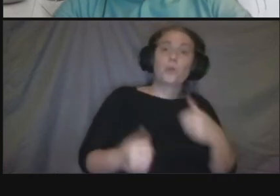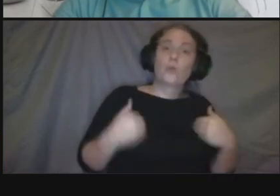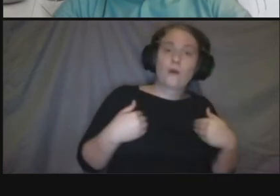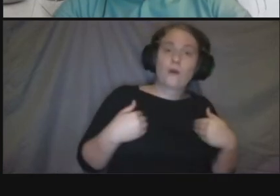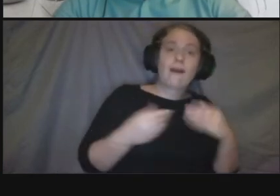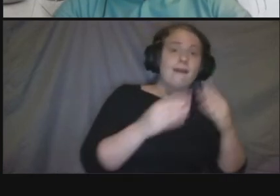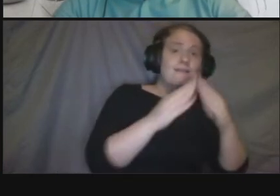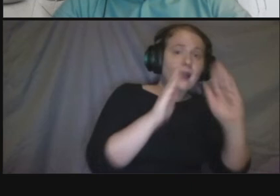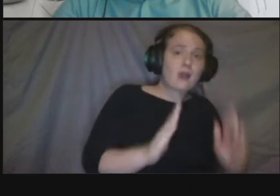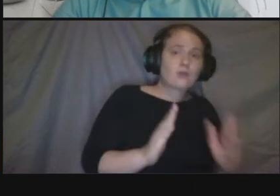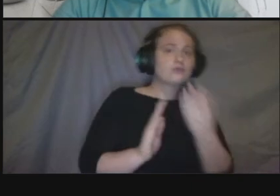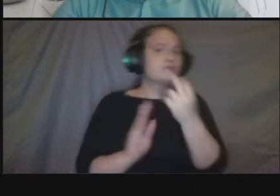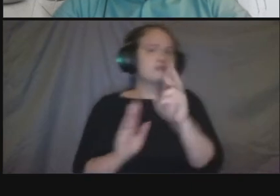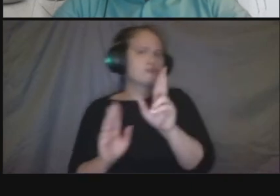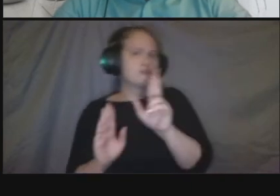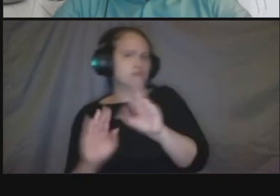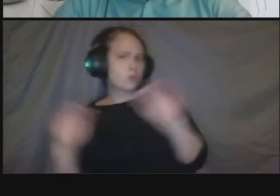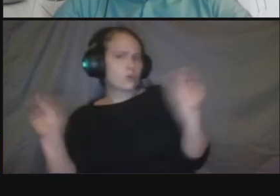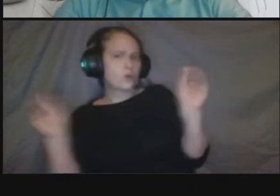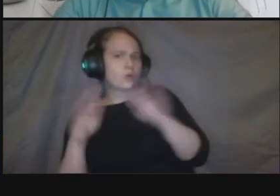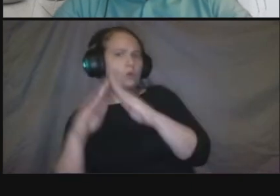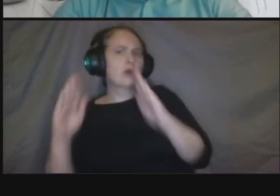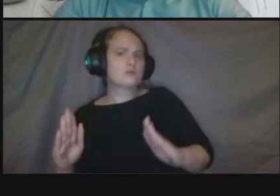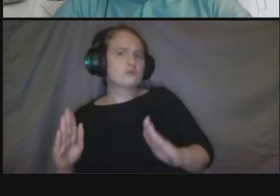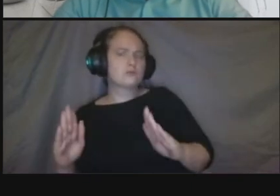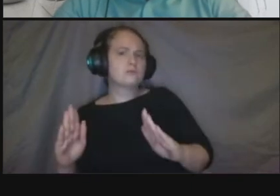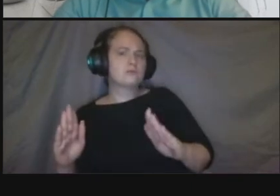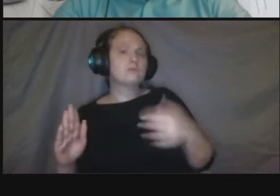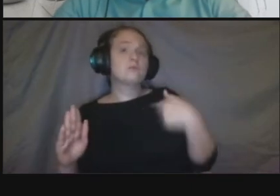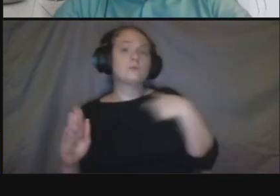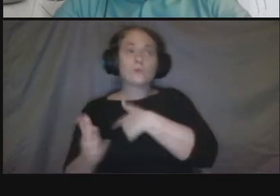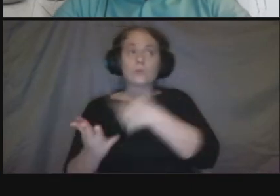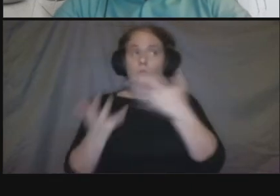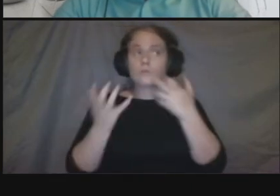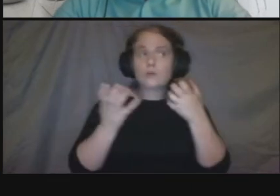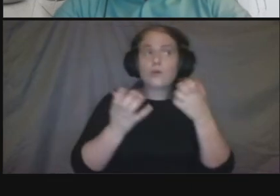you know we want to hear from the anc and and and the vanessa main street and you know we want